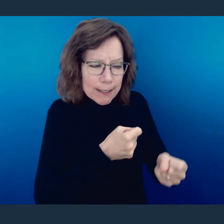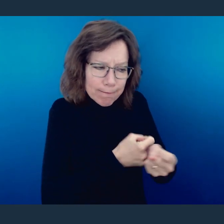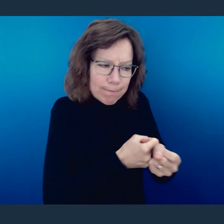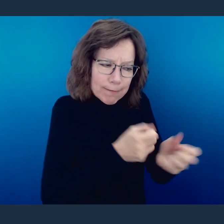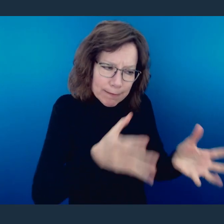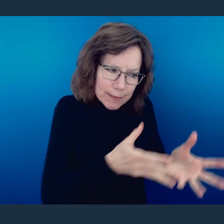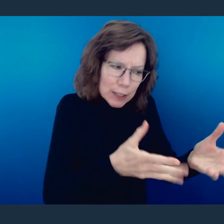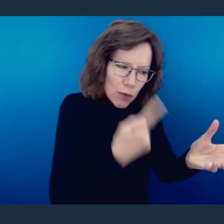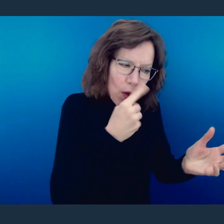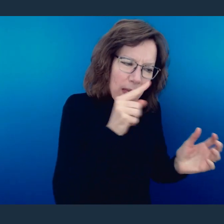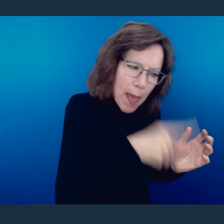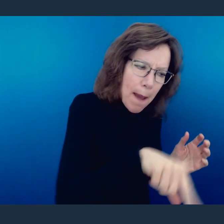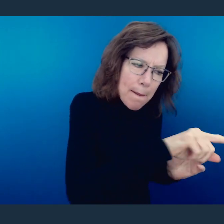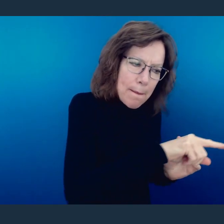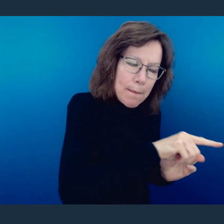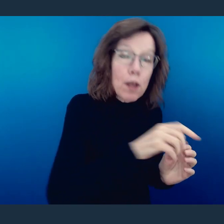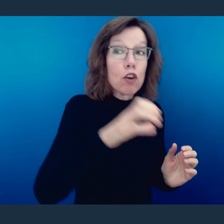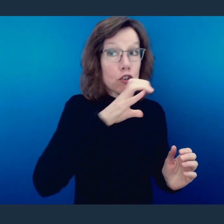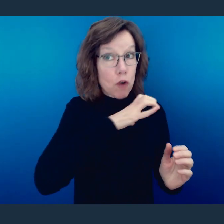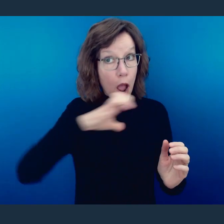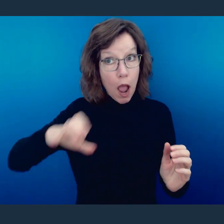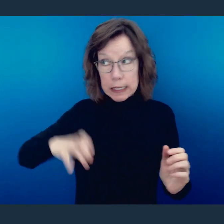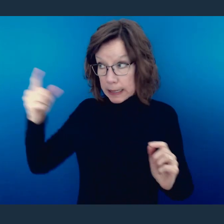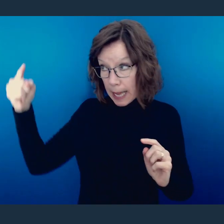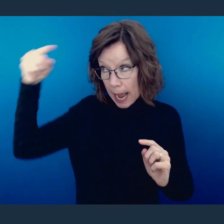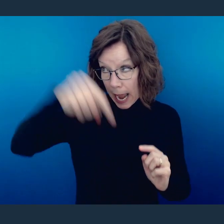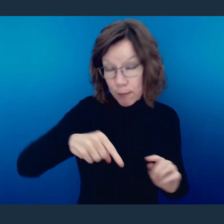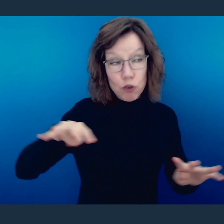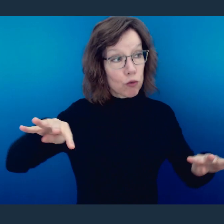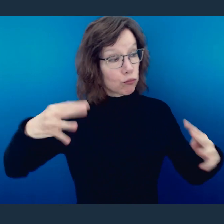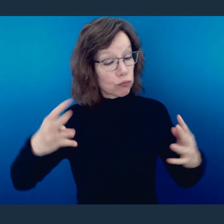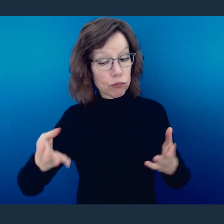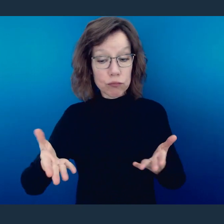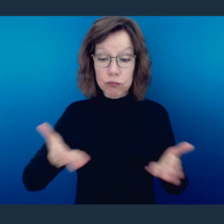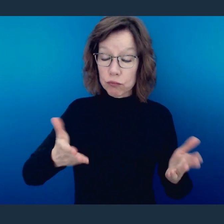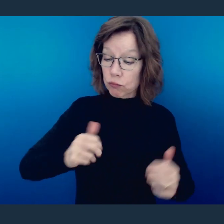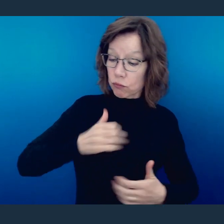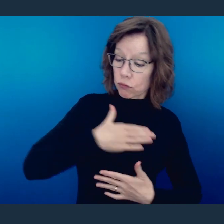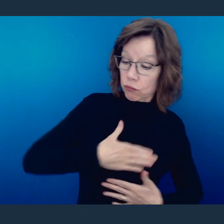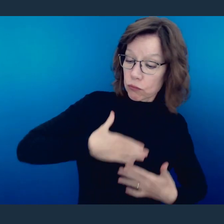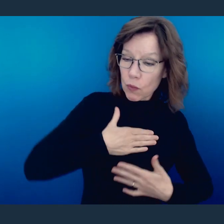to build him up. For Christ did not please Himself, but as it is written, 'The reproaches